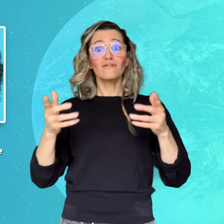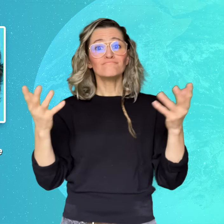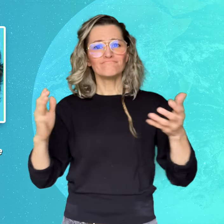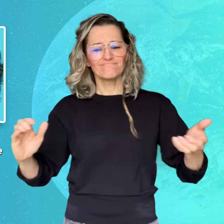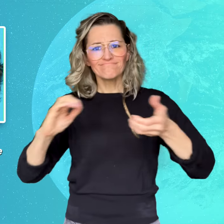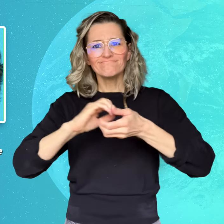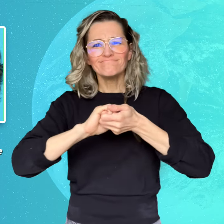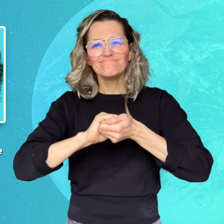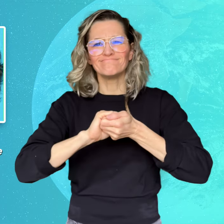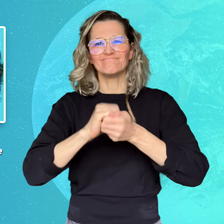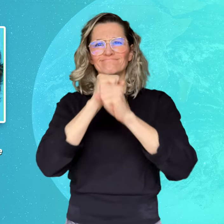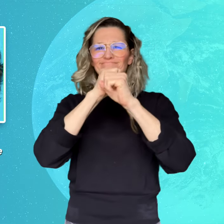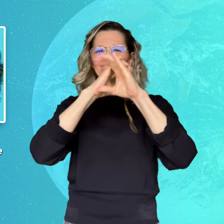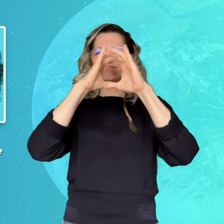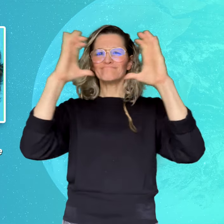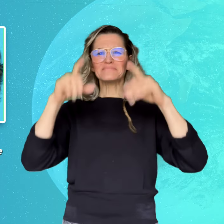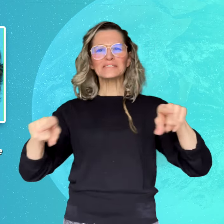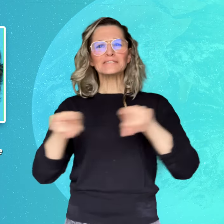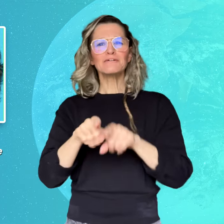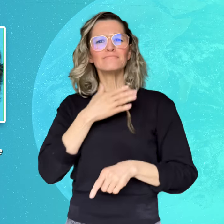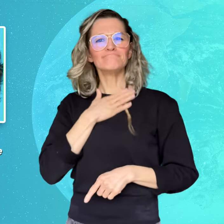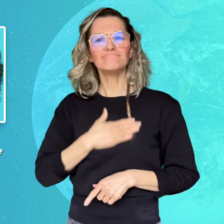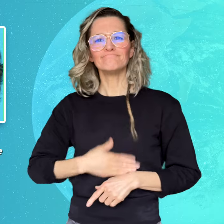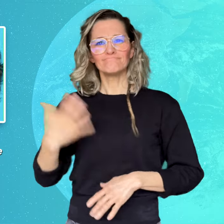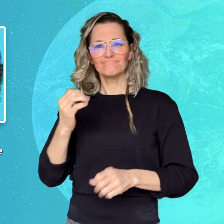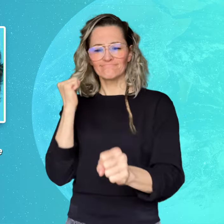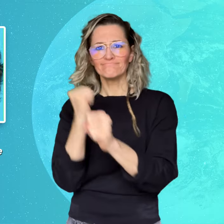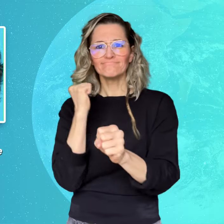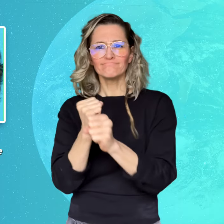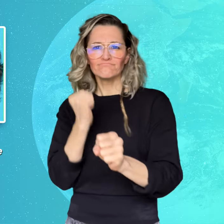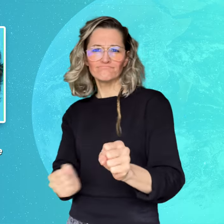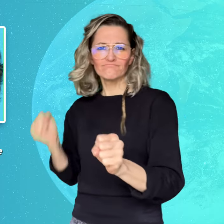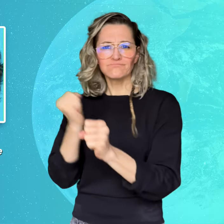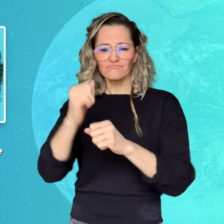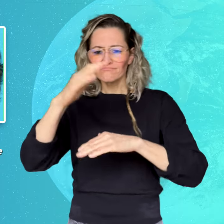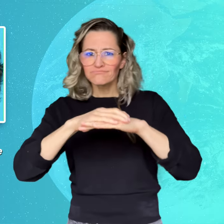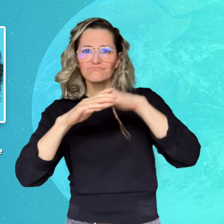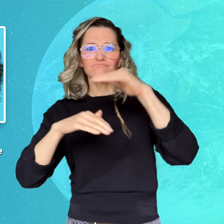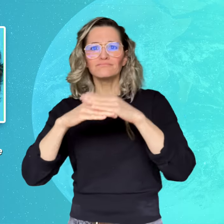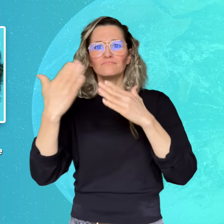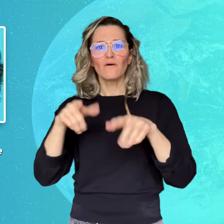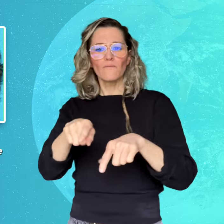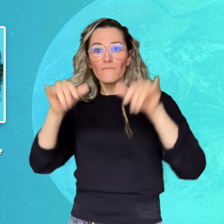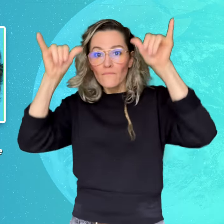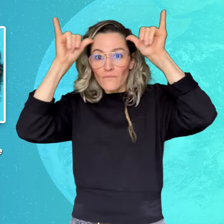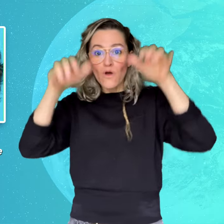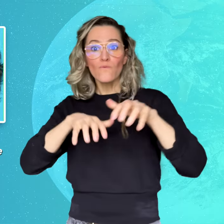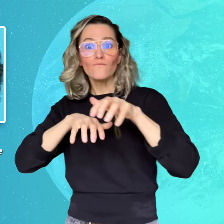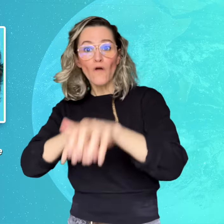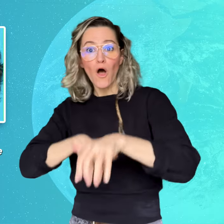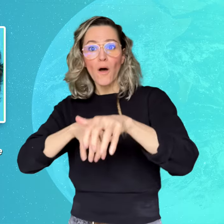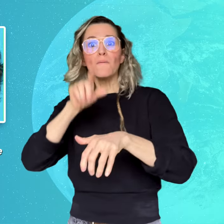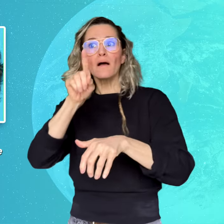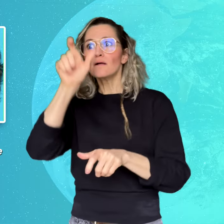argument resulting in Whitaker’s death. The situation unfolded